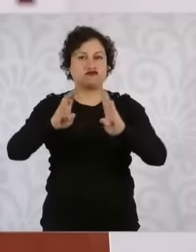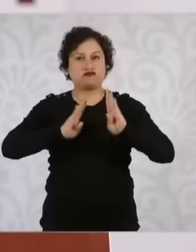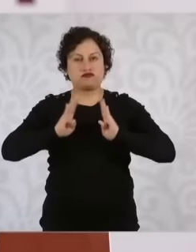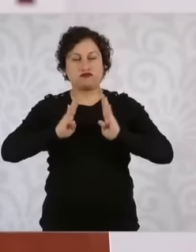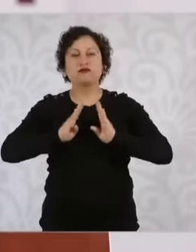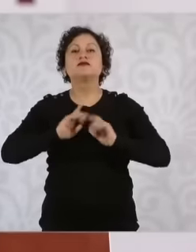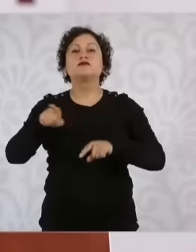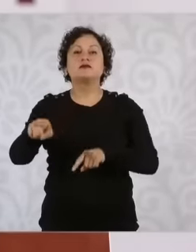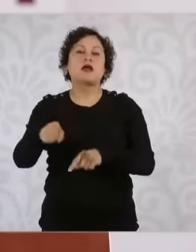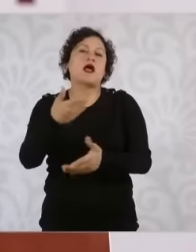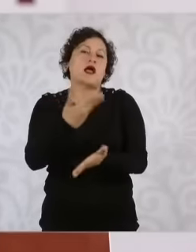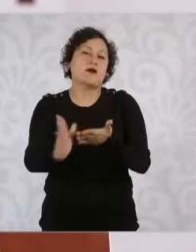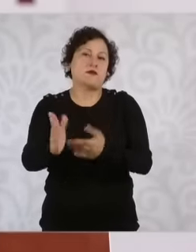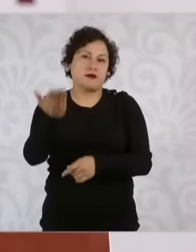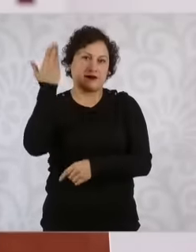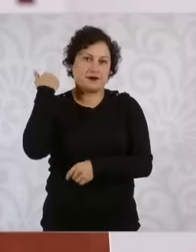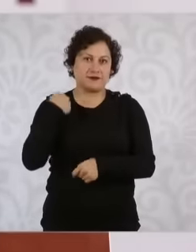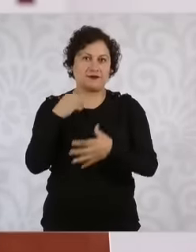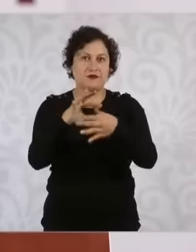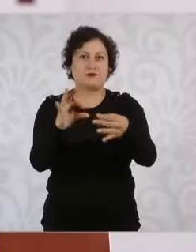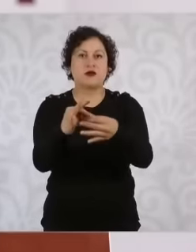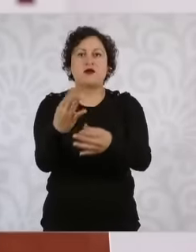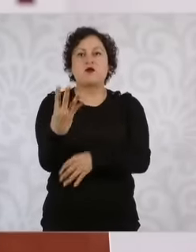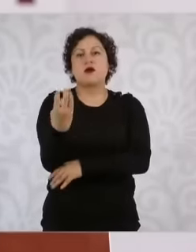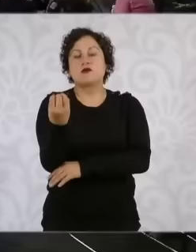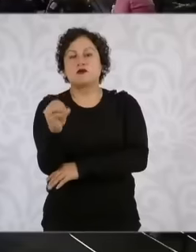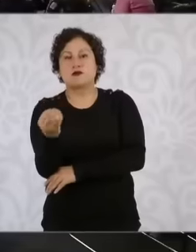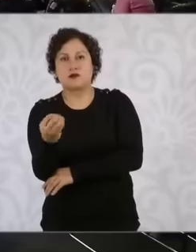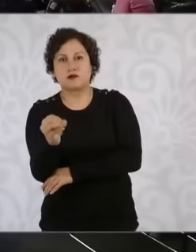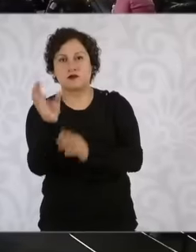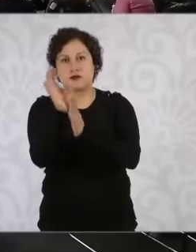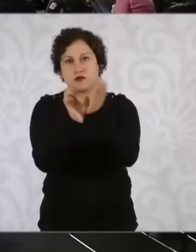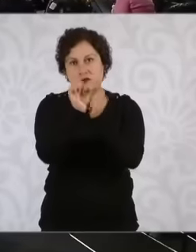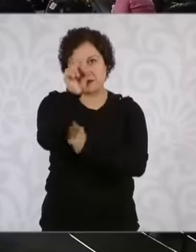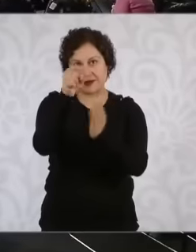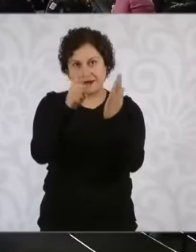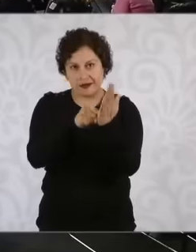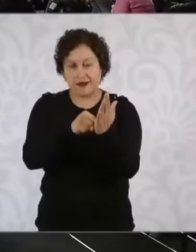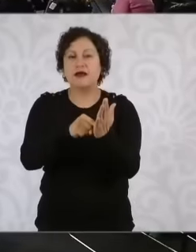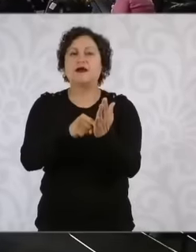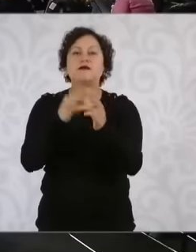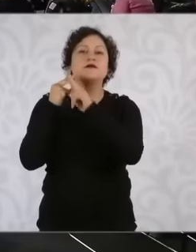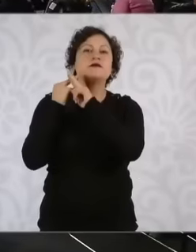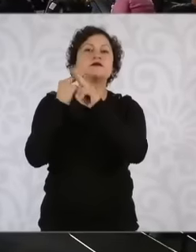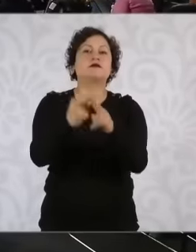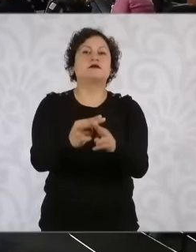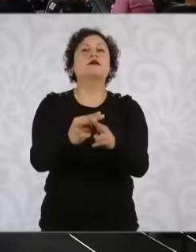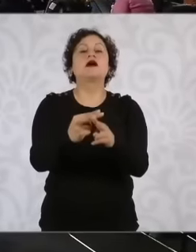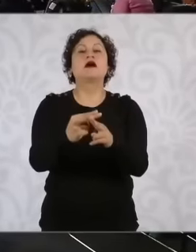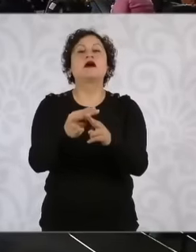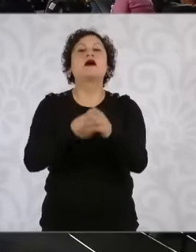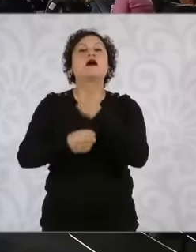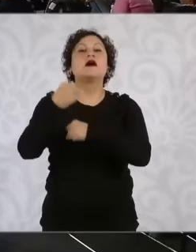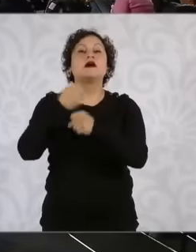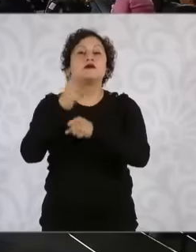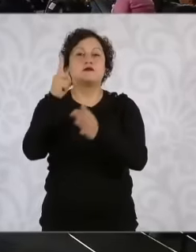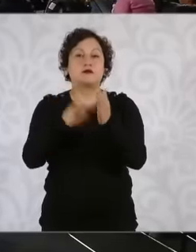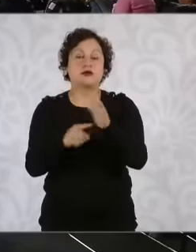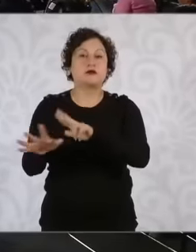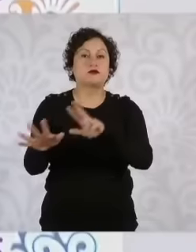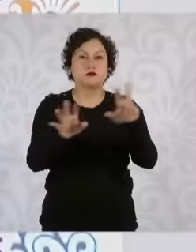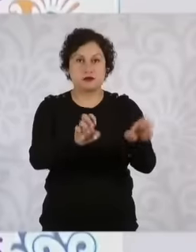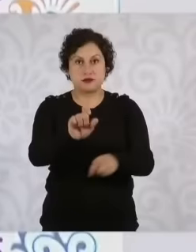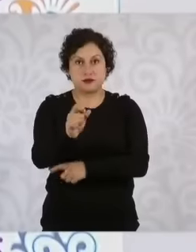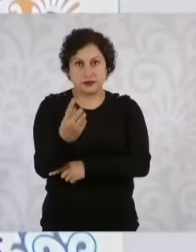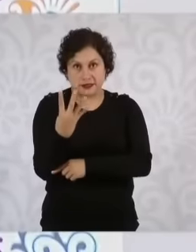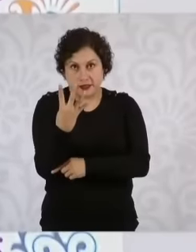we explained, it is the anniversary of the Constitution of 1824. There we celebrated it on Saturday. We were